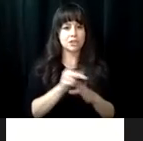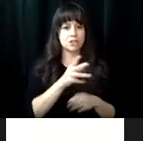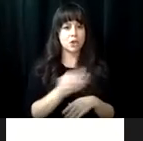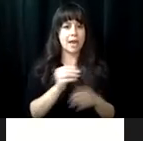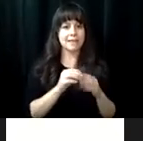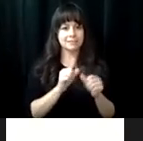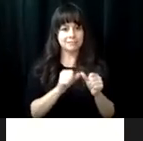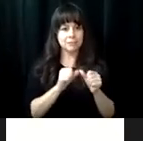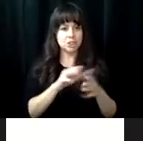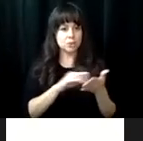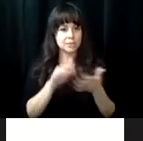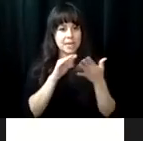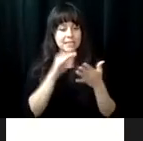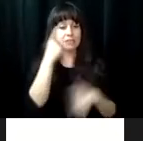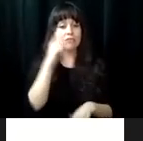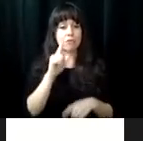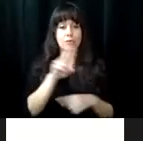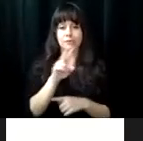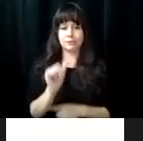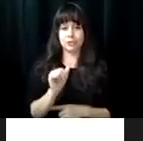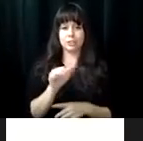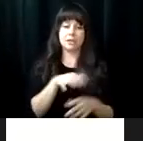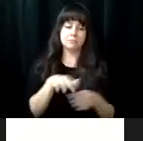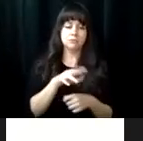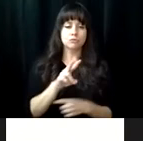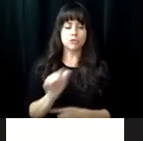2020 VRCBVI began a new partnership with the school of professional and